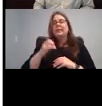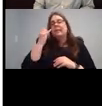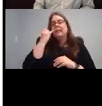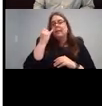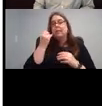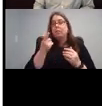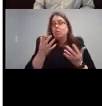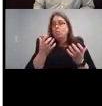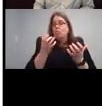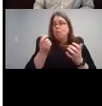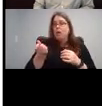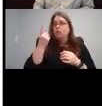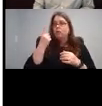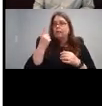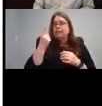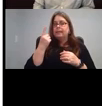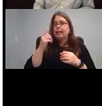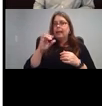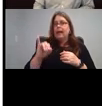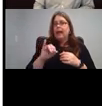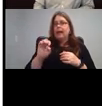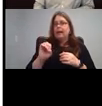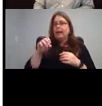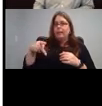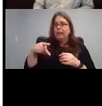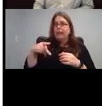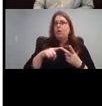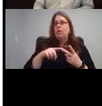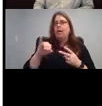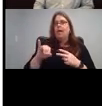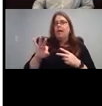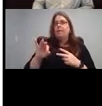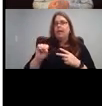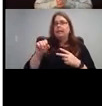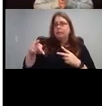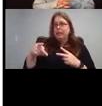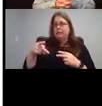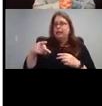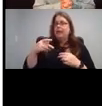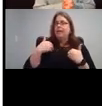you want to understand IEP, or IFSP better, an IEP is an